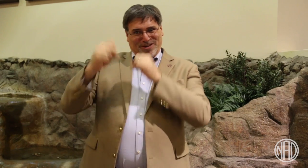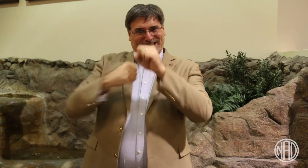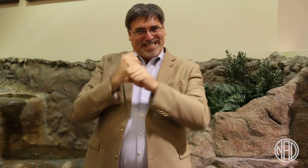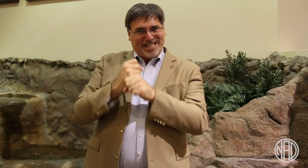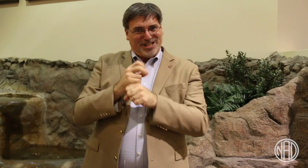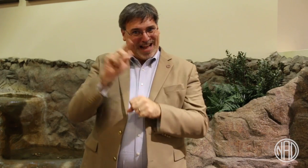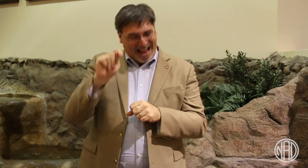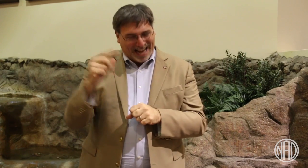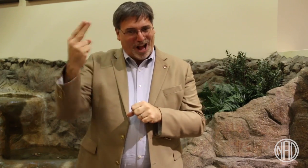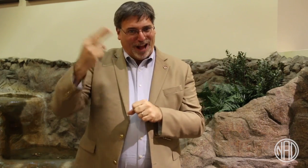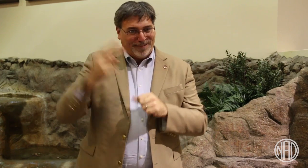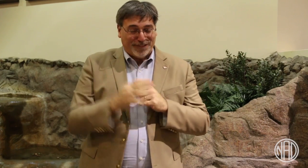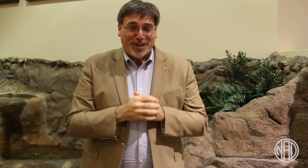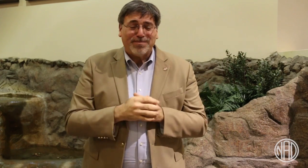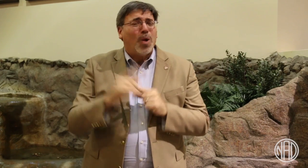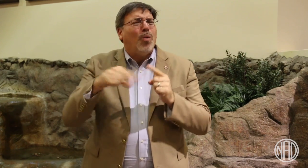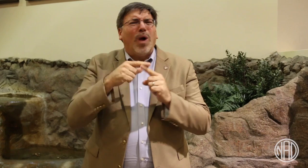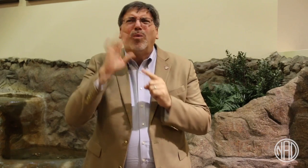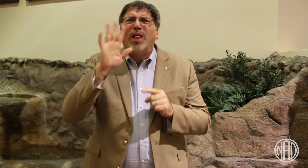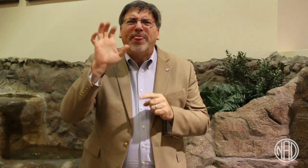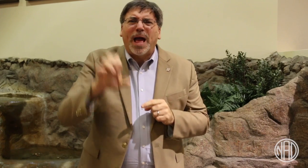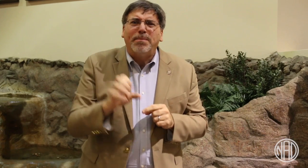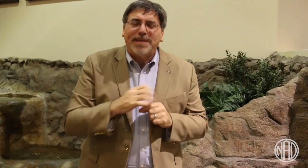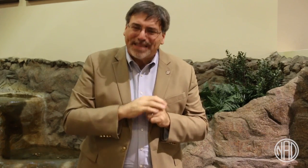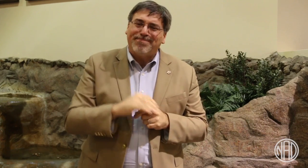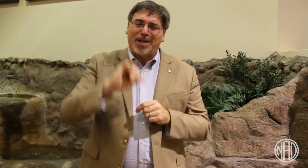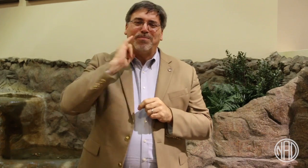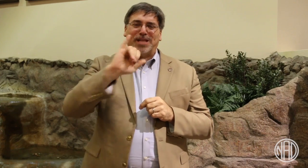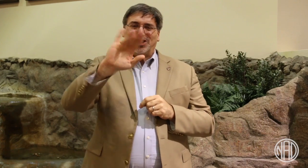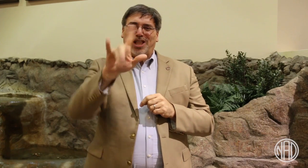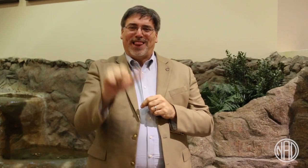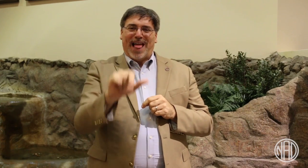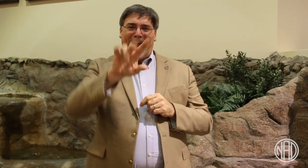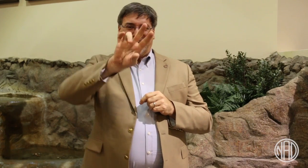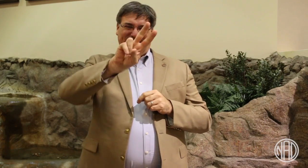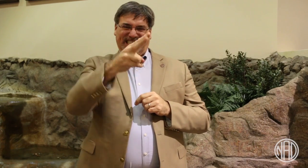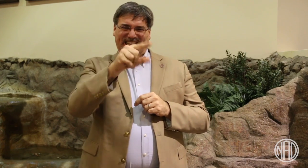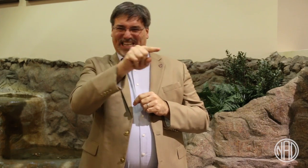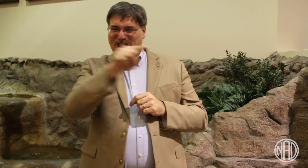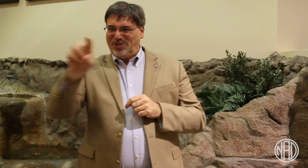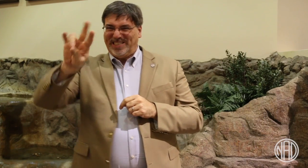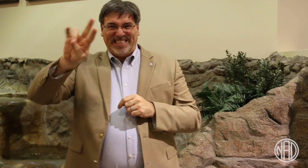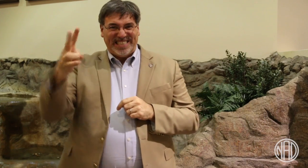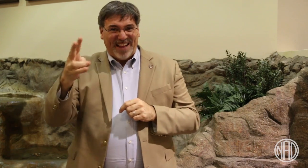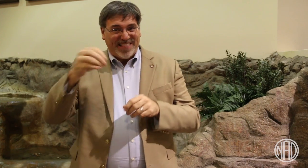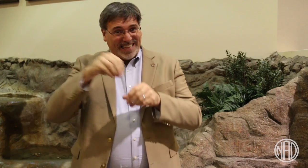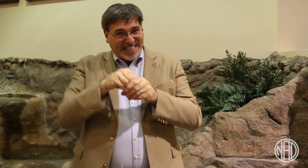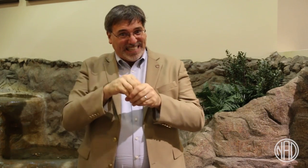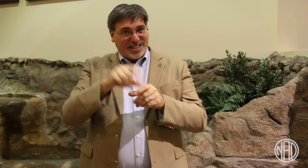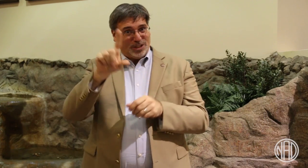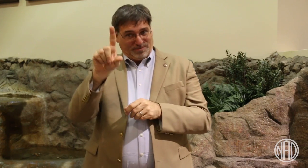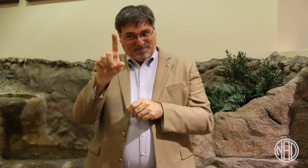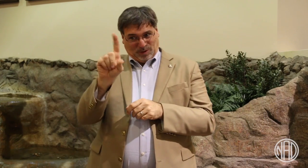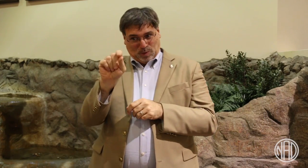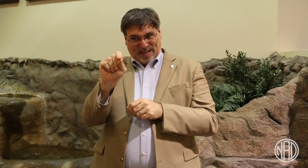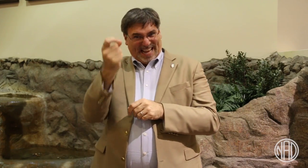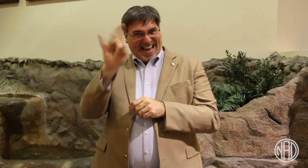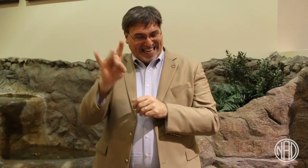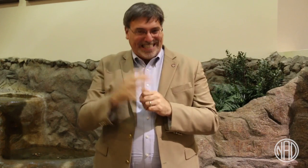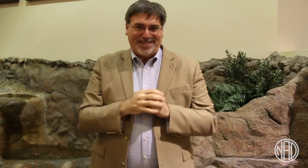The Conference will take place July 2-7, 2018.